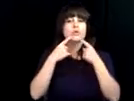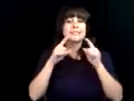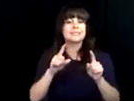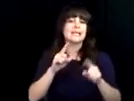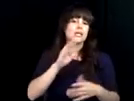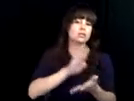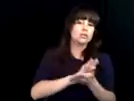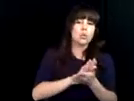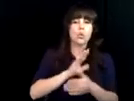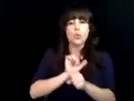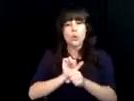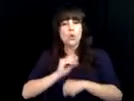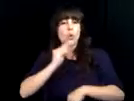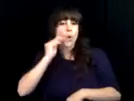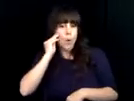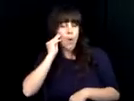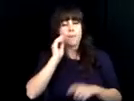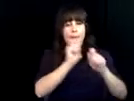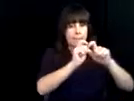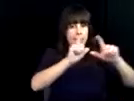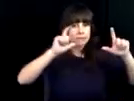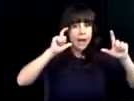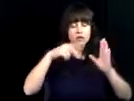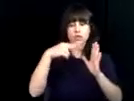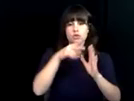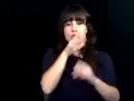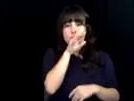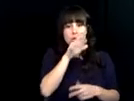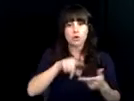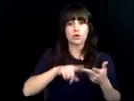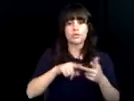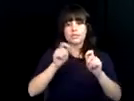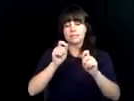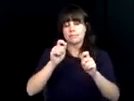trade and used them to help individuals succeed at school, works